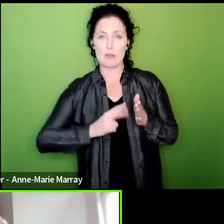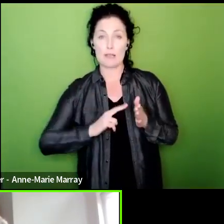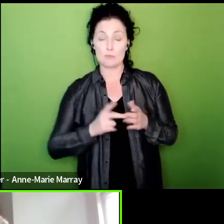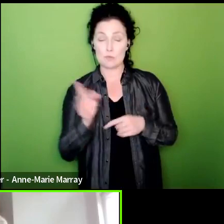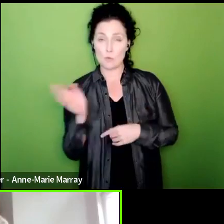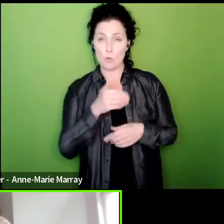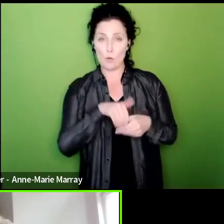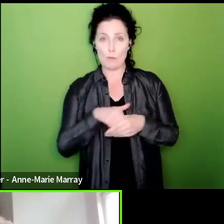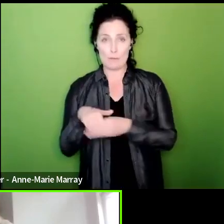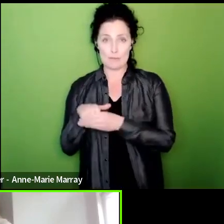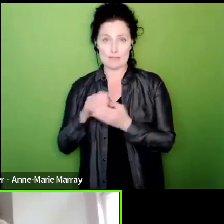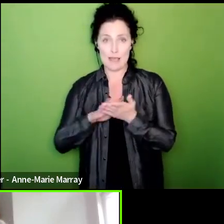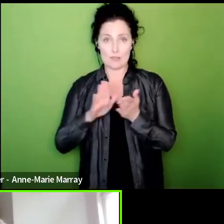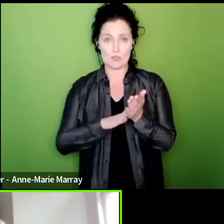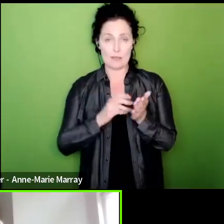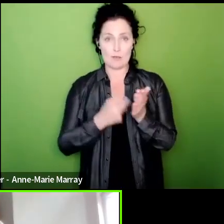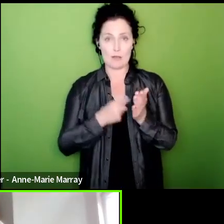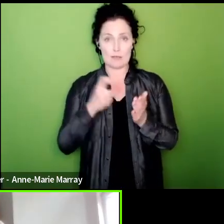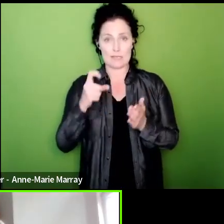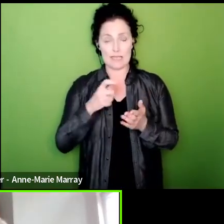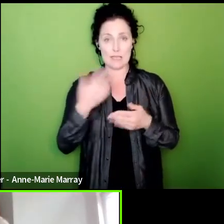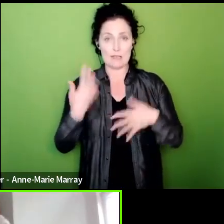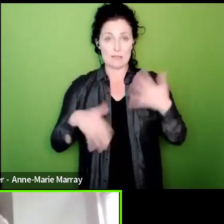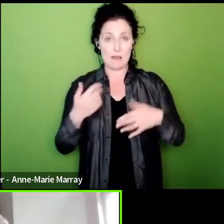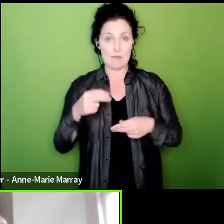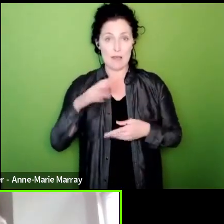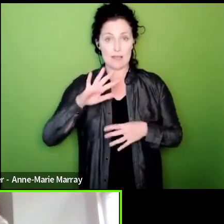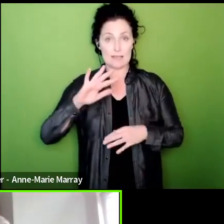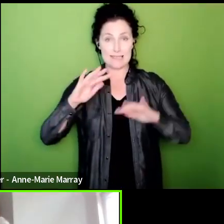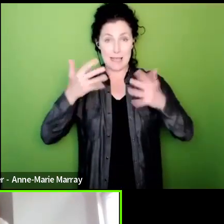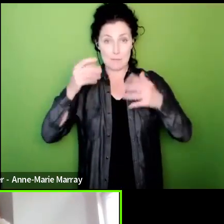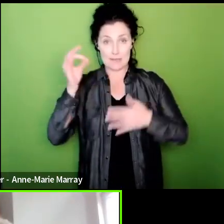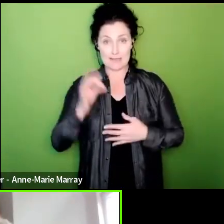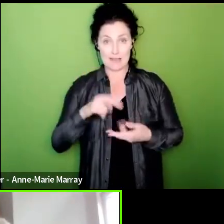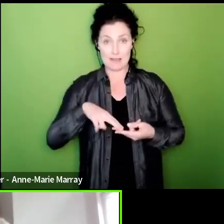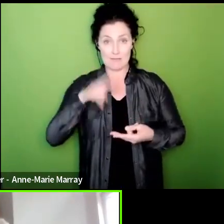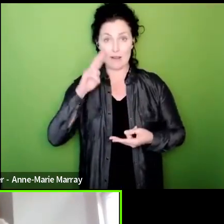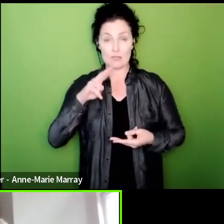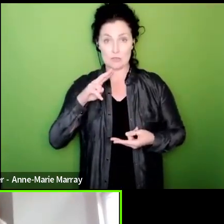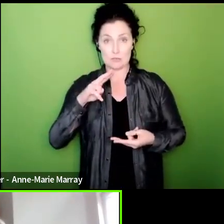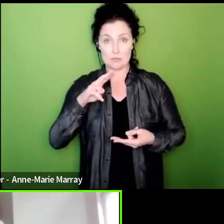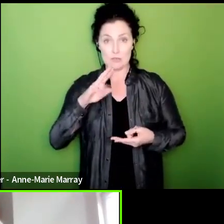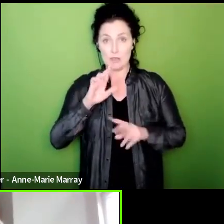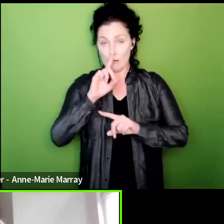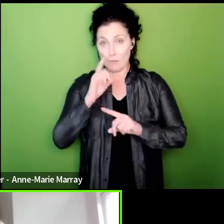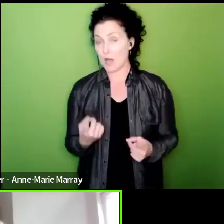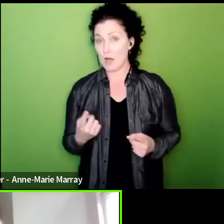suffers an inflation rate of 10% nobody has had been able to match the rate of inflation the job